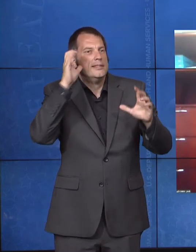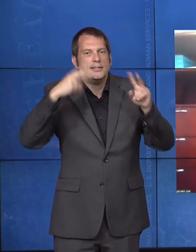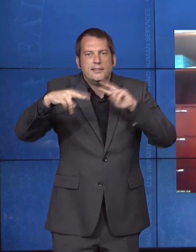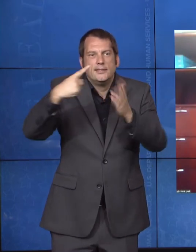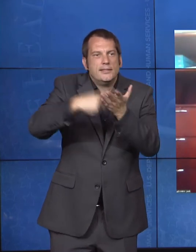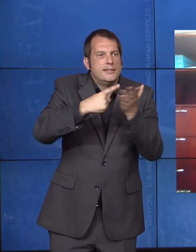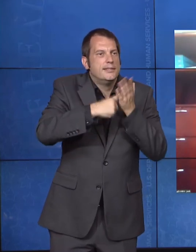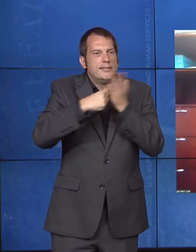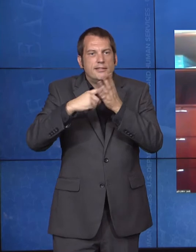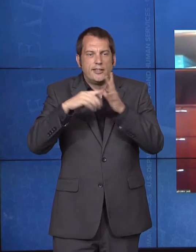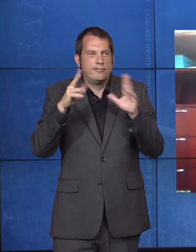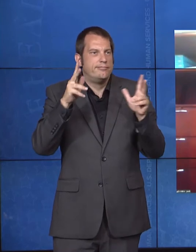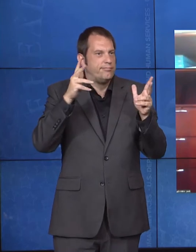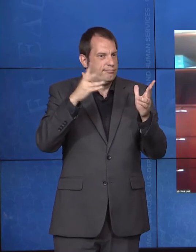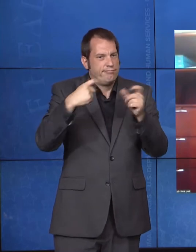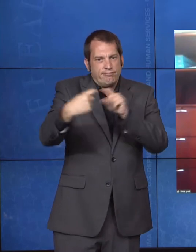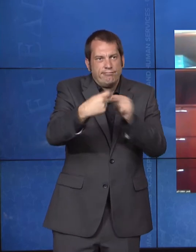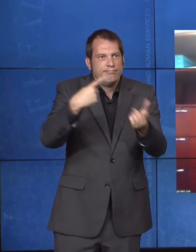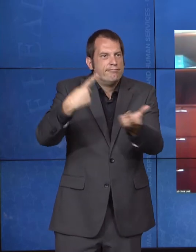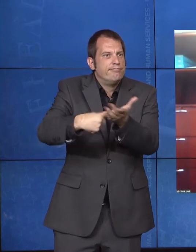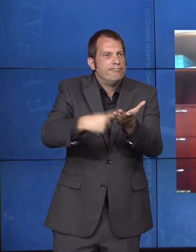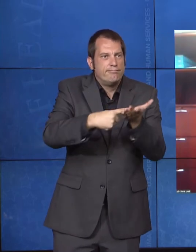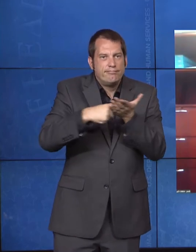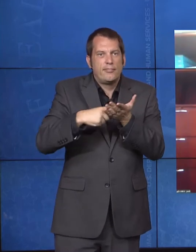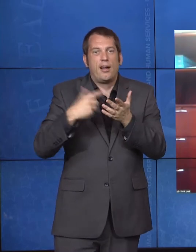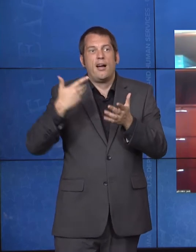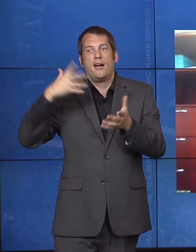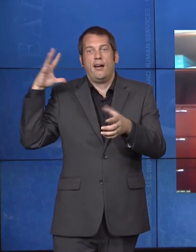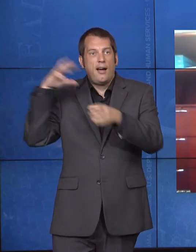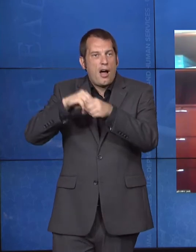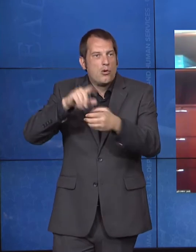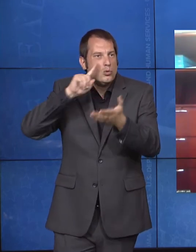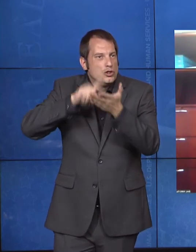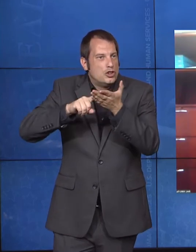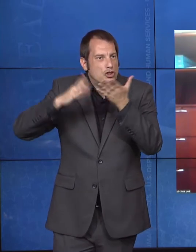and other researchers to think about and brainstorm ways that CMS can help support those efforts.